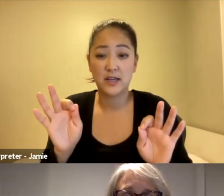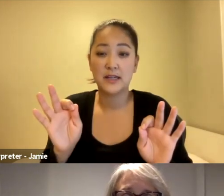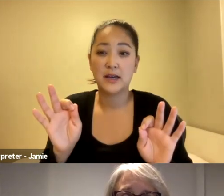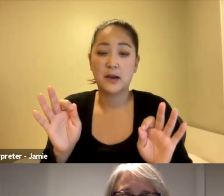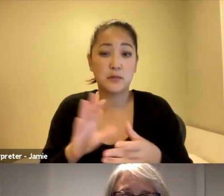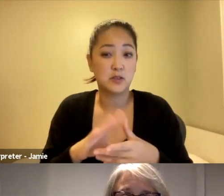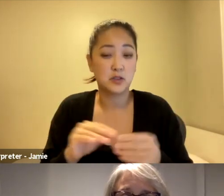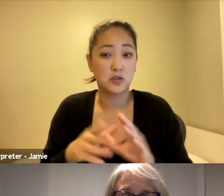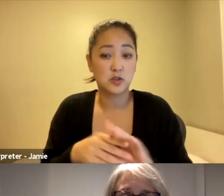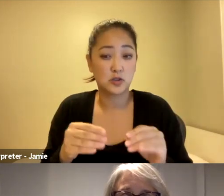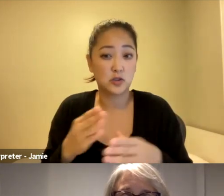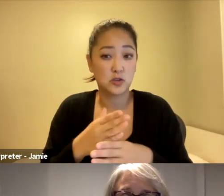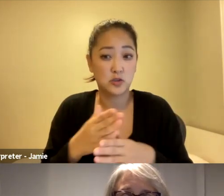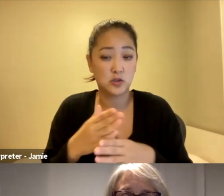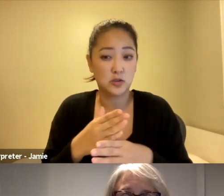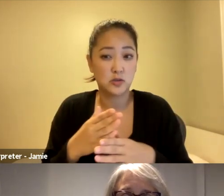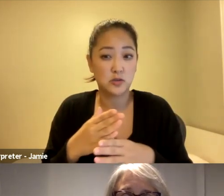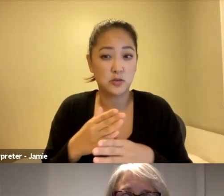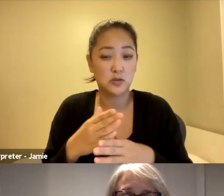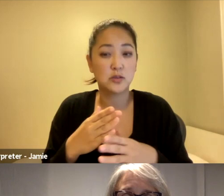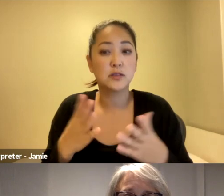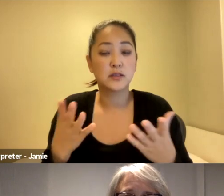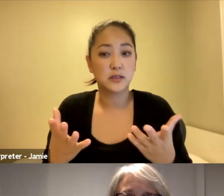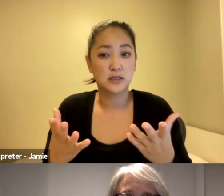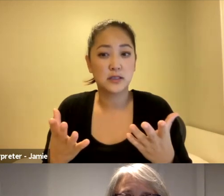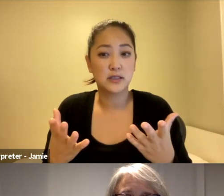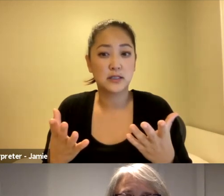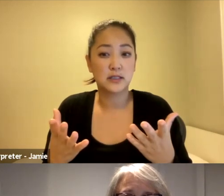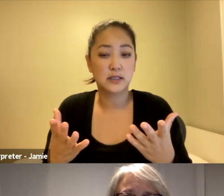was on the invisible fragments. The ones that no one could feel because